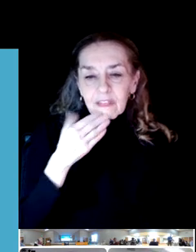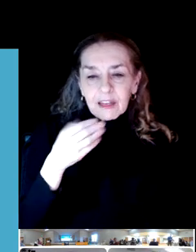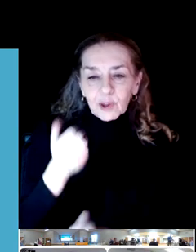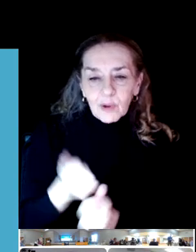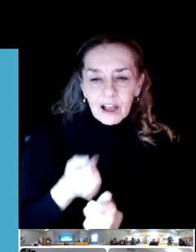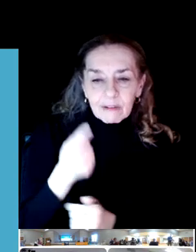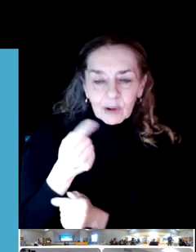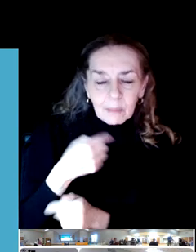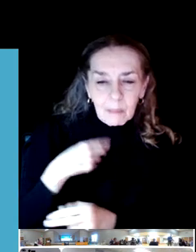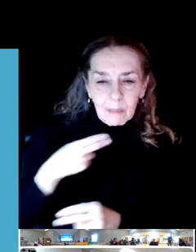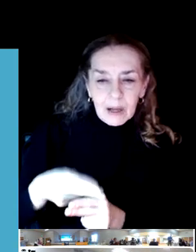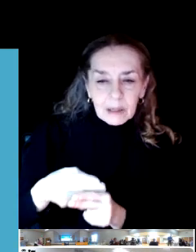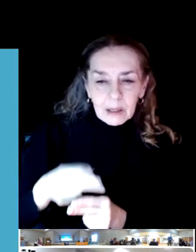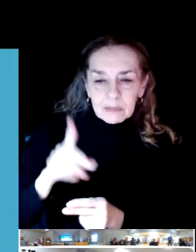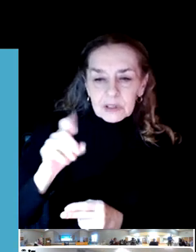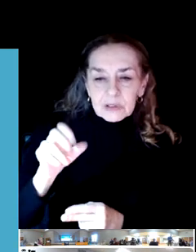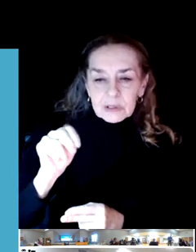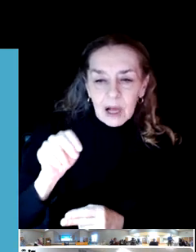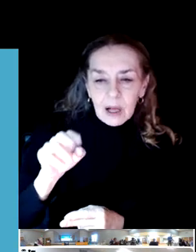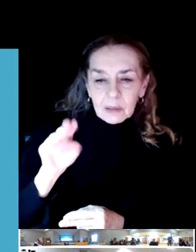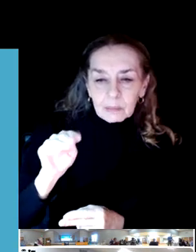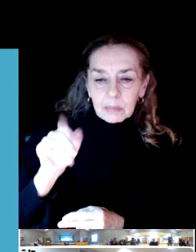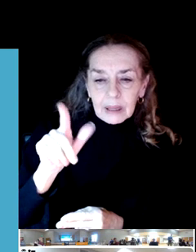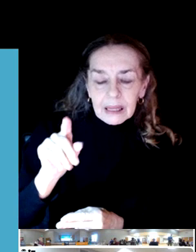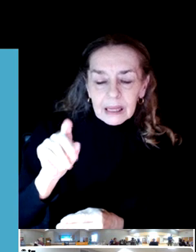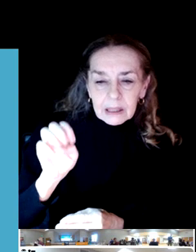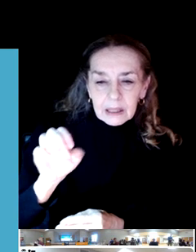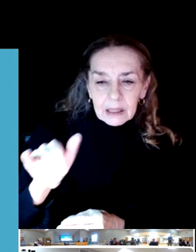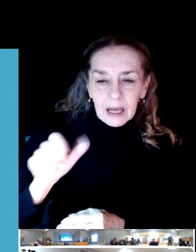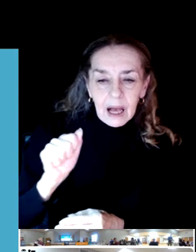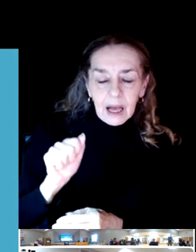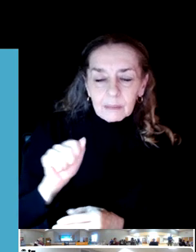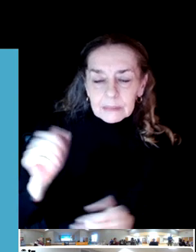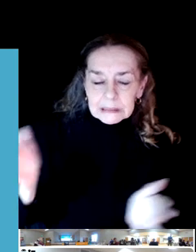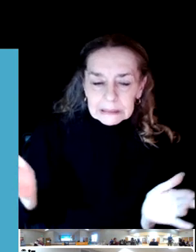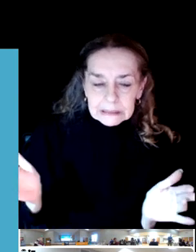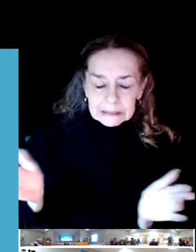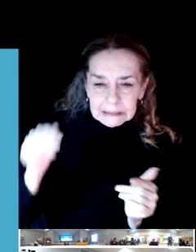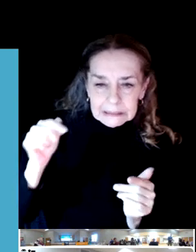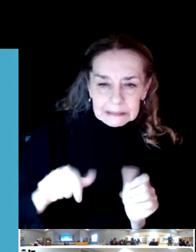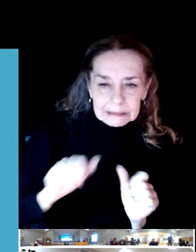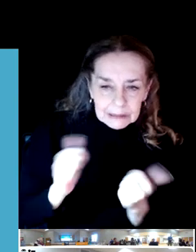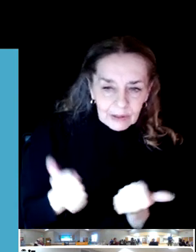I'm a local disc golf player and a member of the Eugene Disc Golf Board.